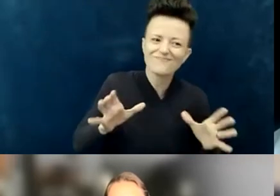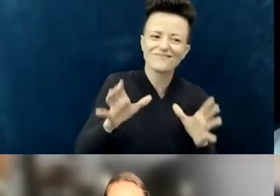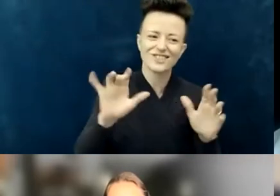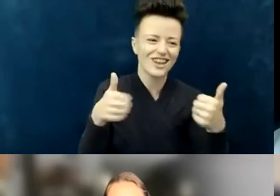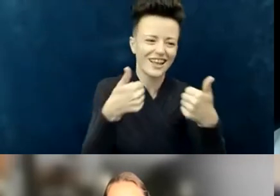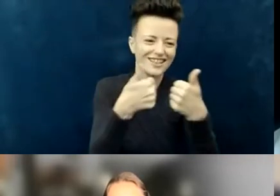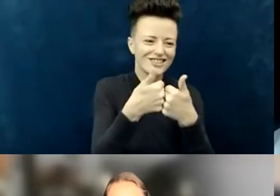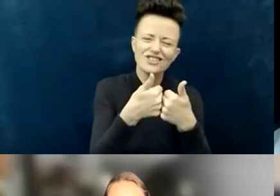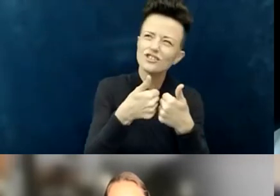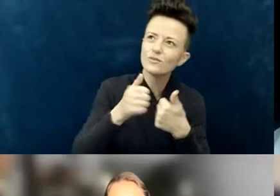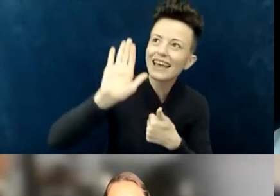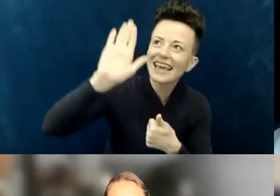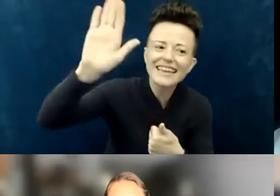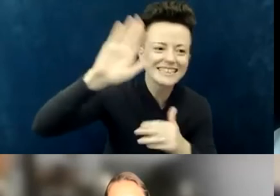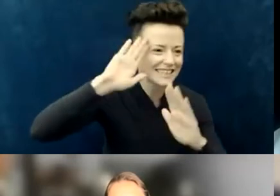and what theology is being presented.